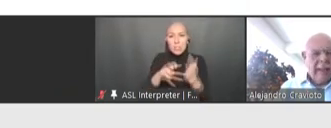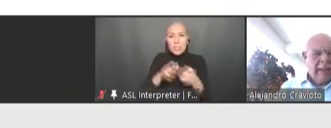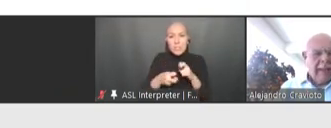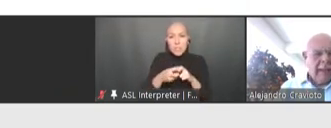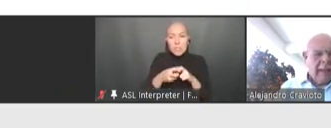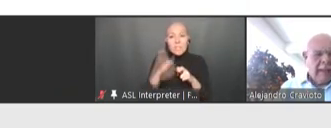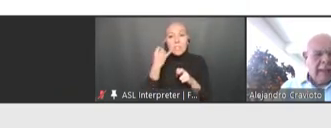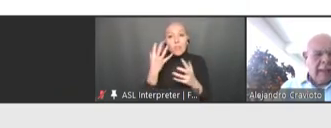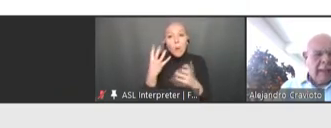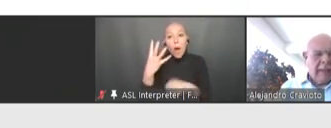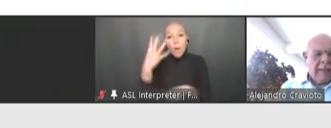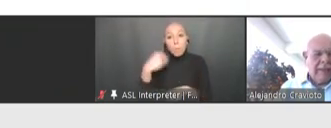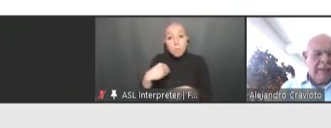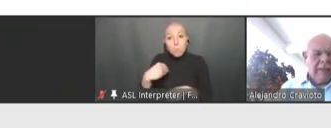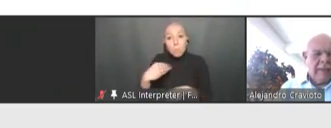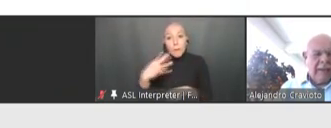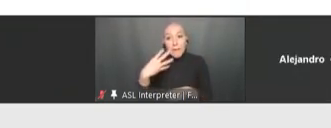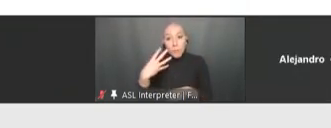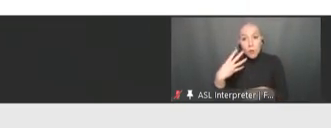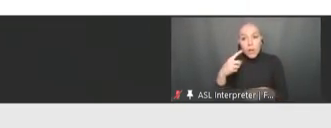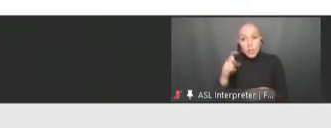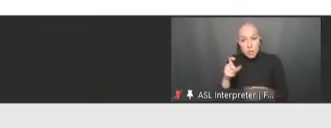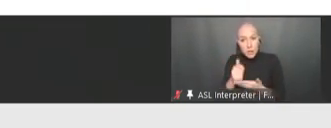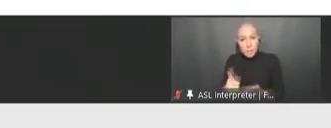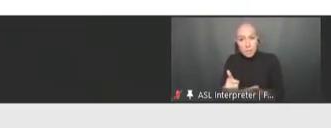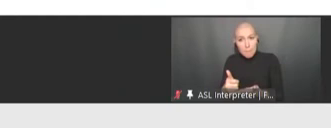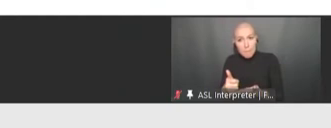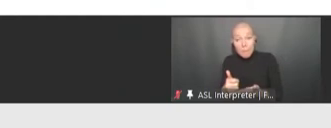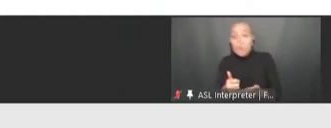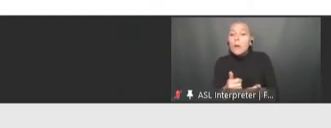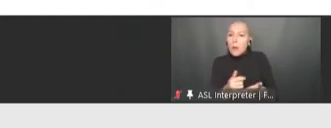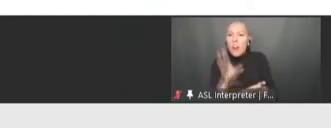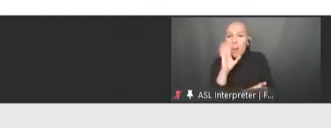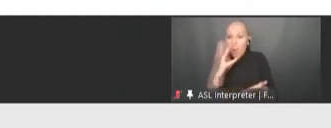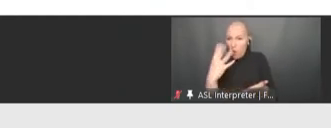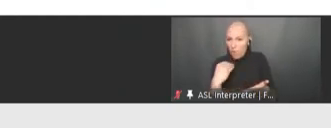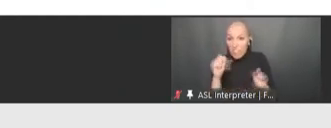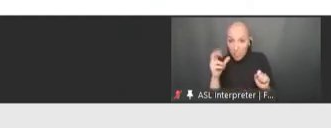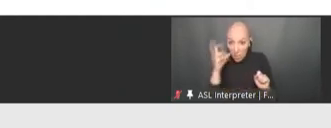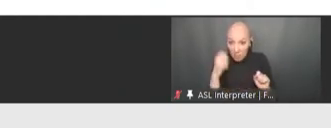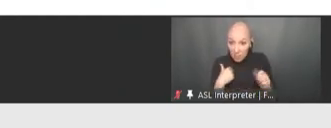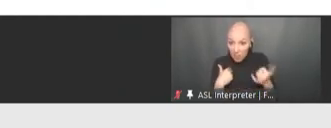Alejandro Cravioto: I'll turn it off. Can you hear me now? Female Speaker: Yes, thank you.